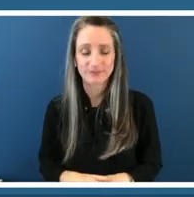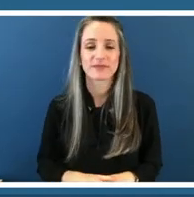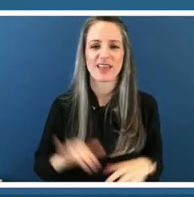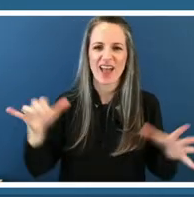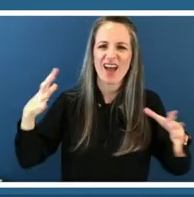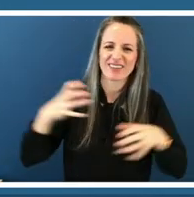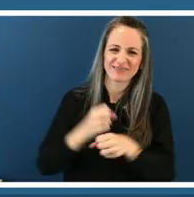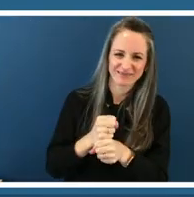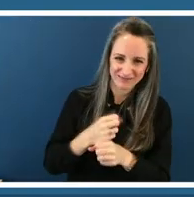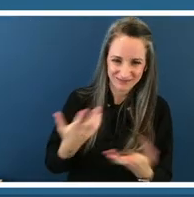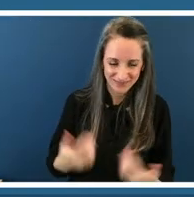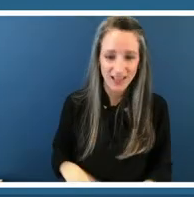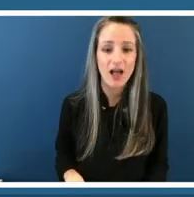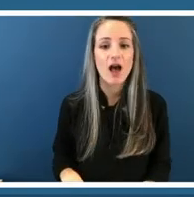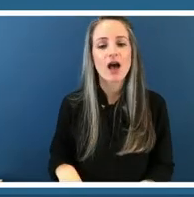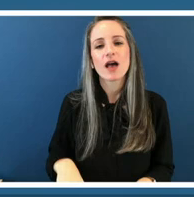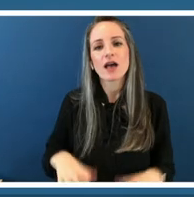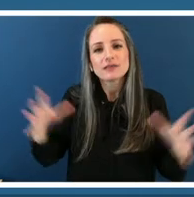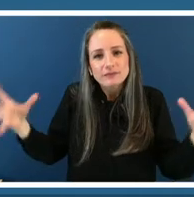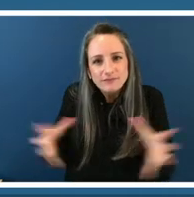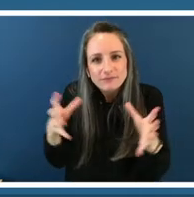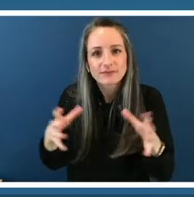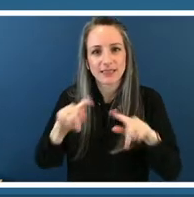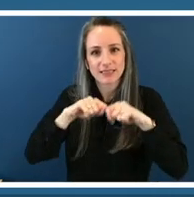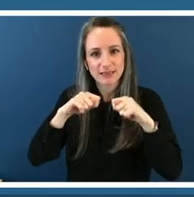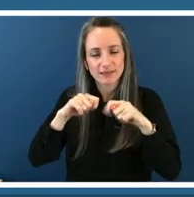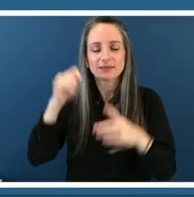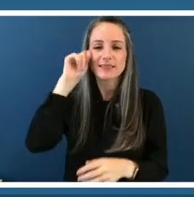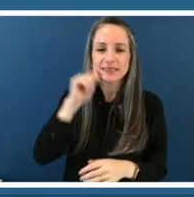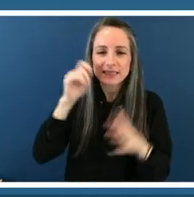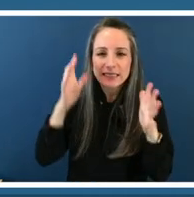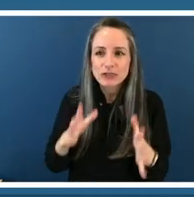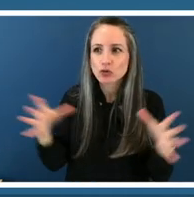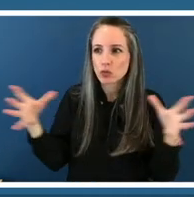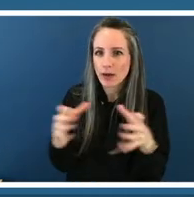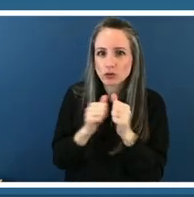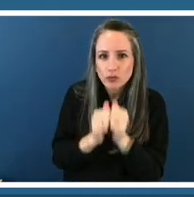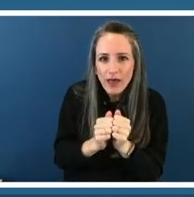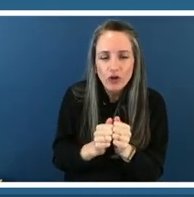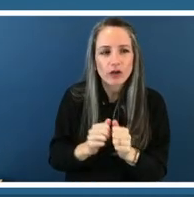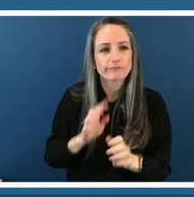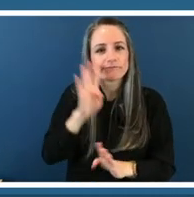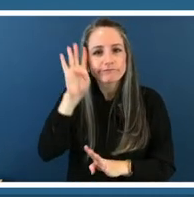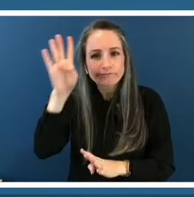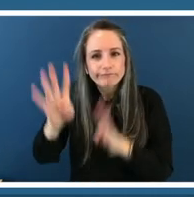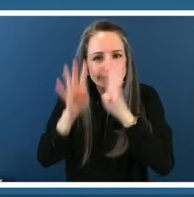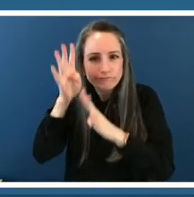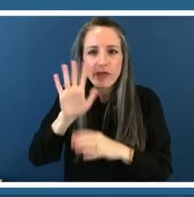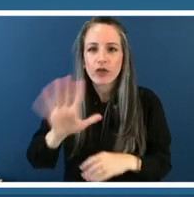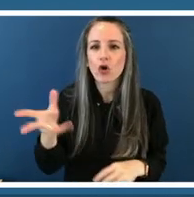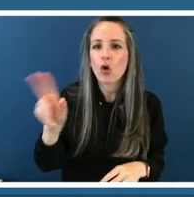their interests and create their own learning trajectories to foster their